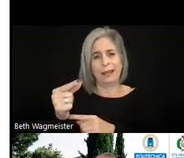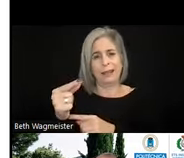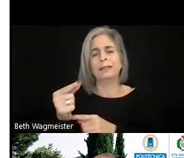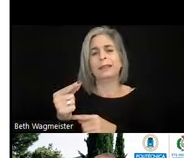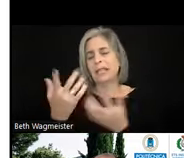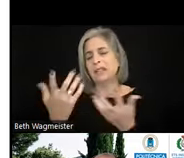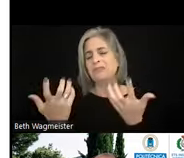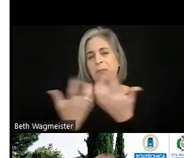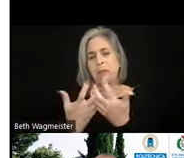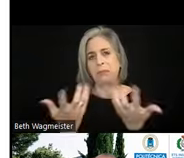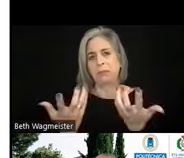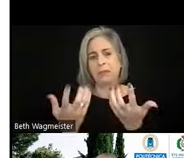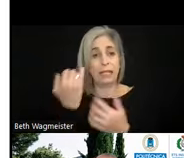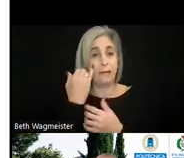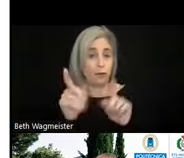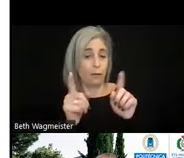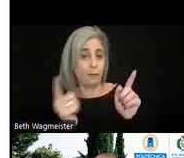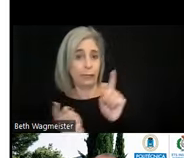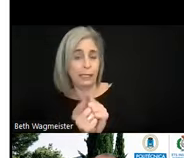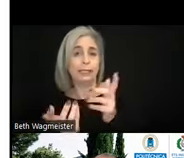If you're meeting the authoring tools accessibility guidelines,